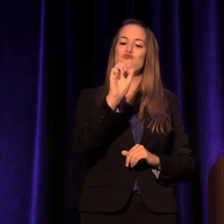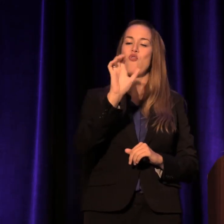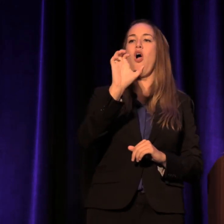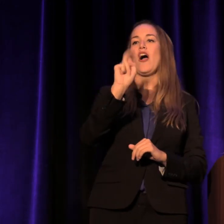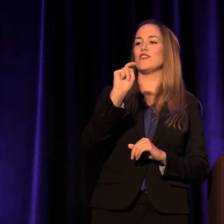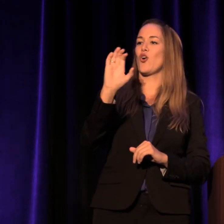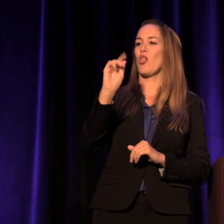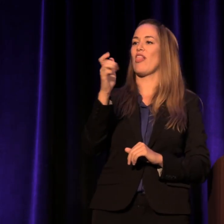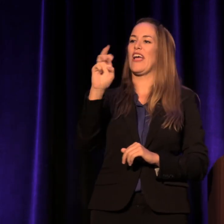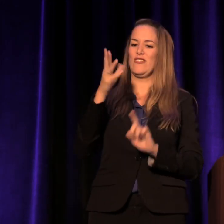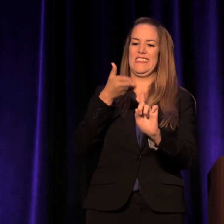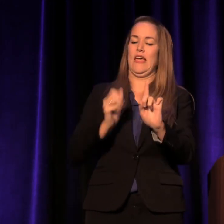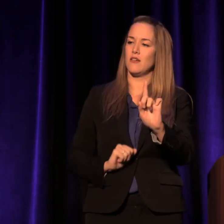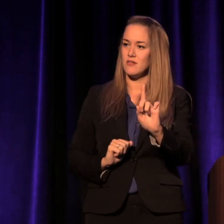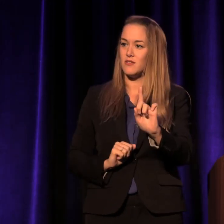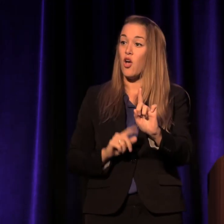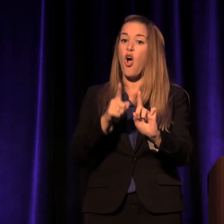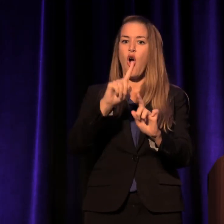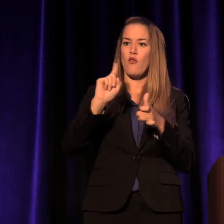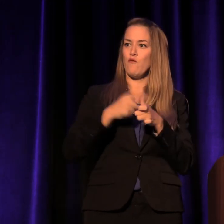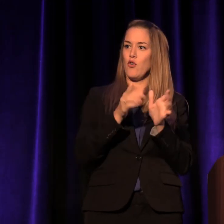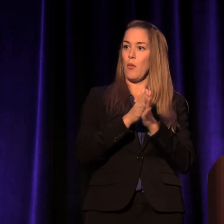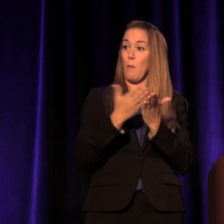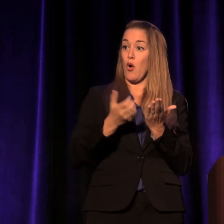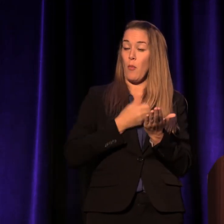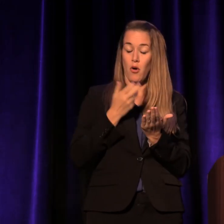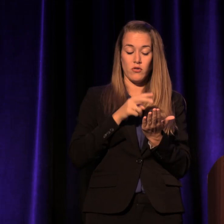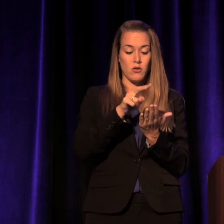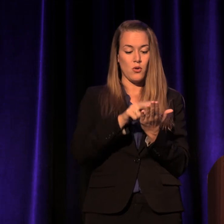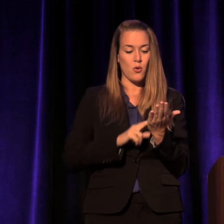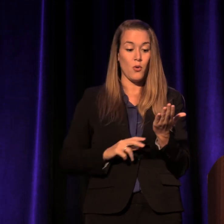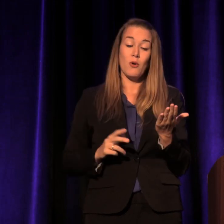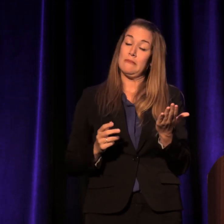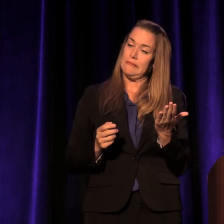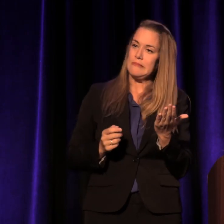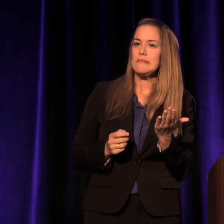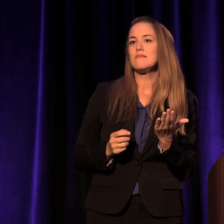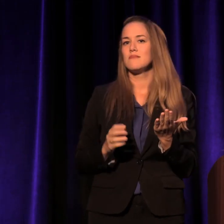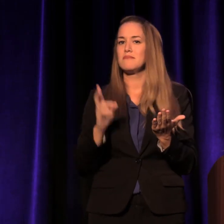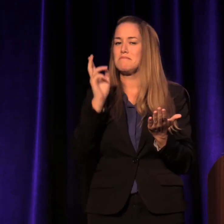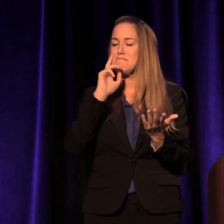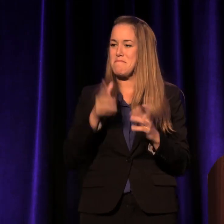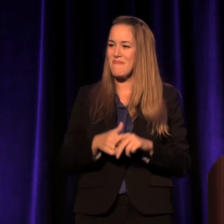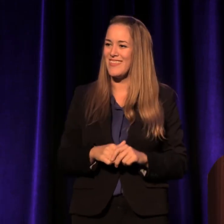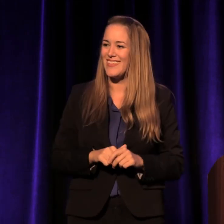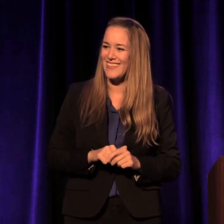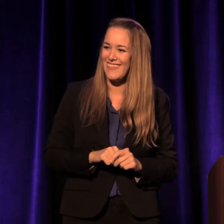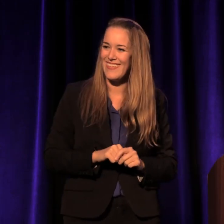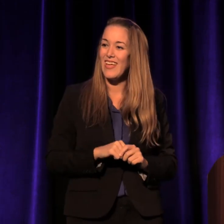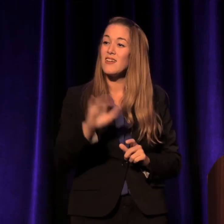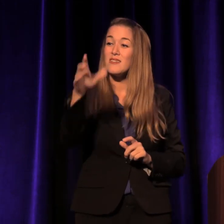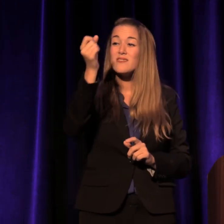I hear her first book of poetry is forthcoming. Everything against her,